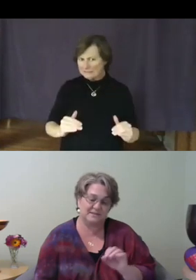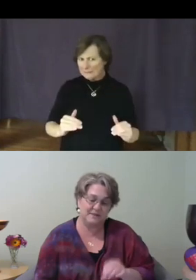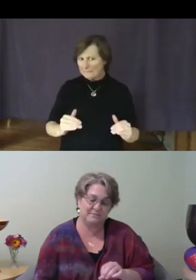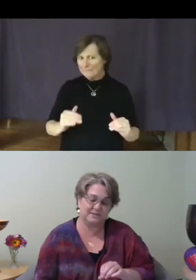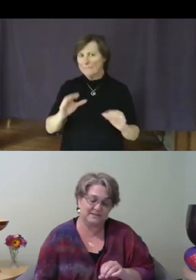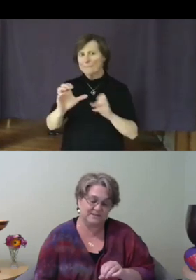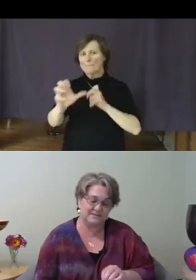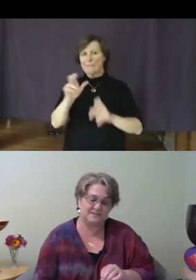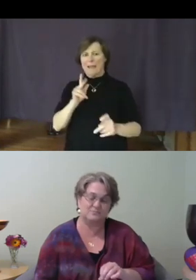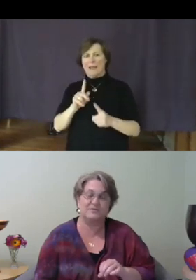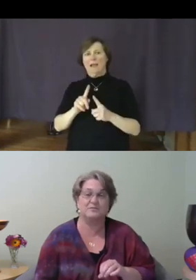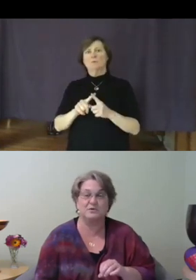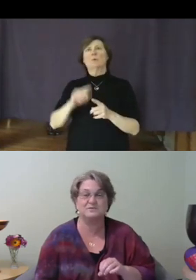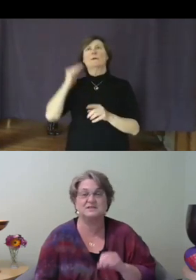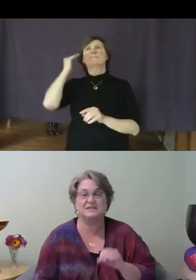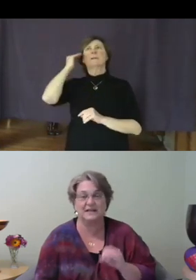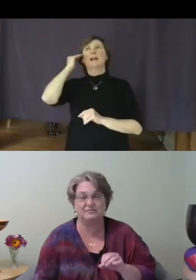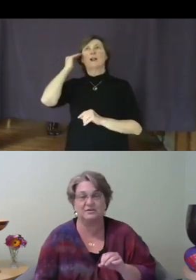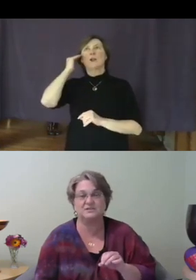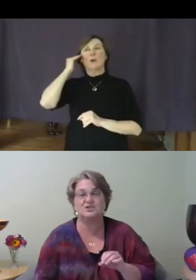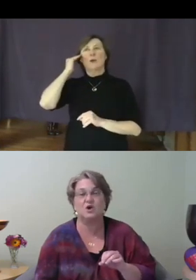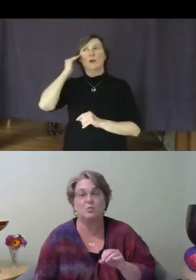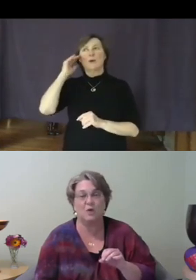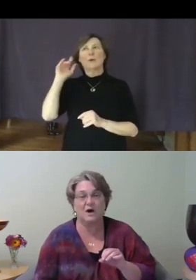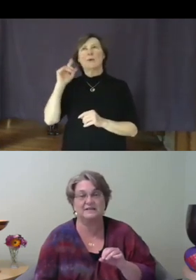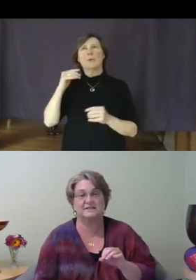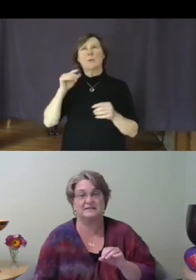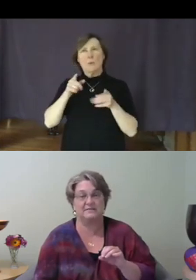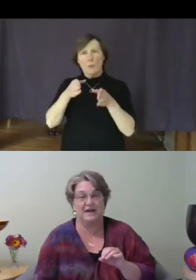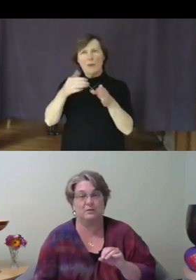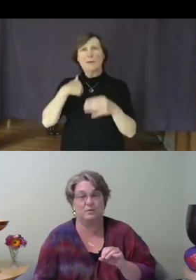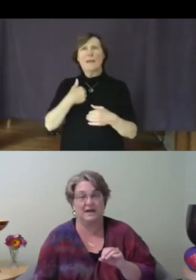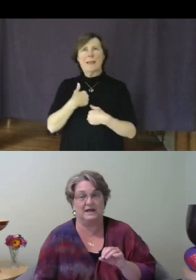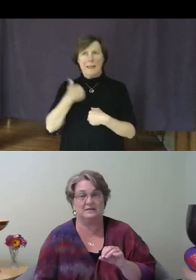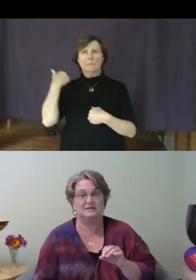people in the system with the most leverage wanted it that way.